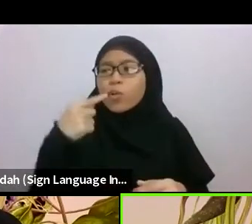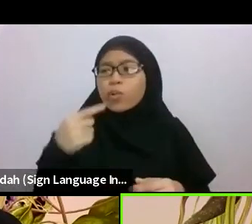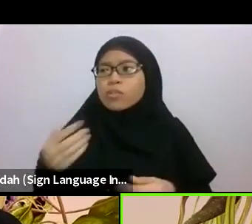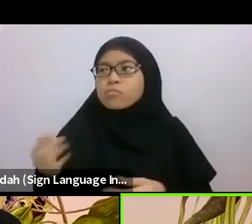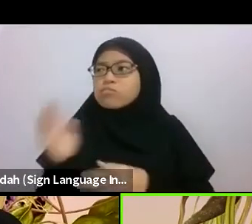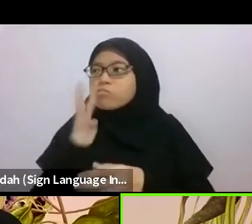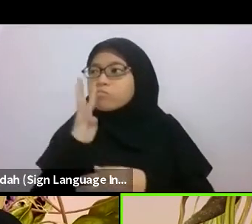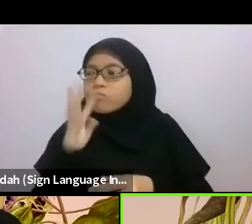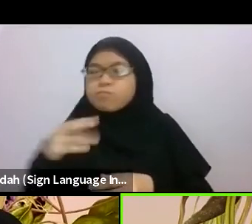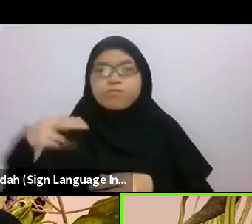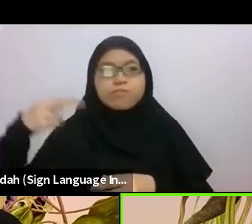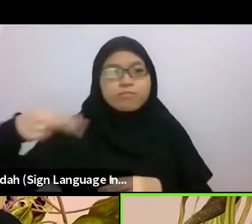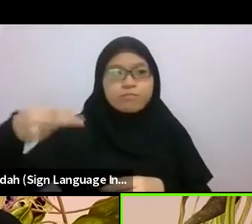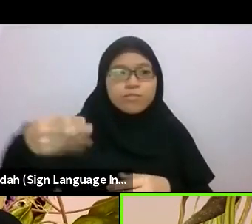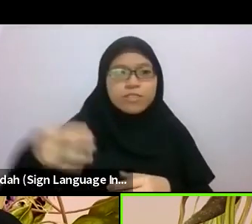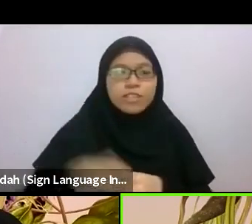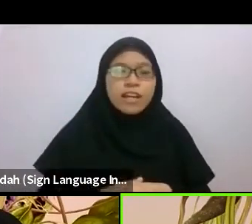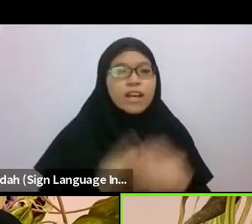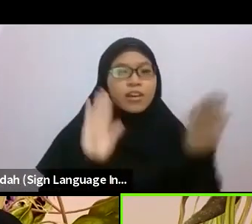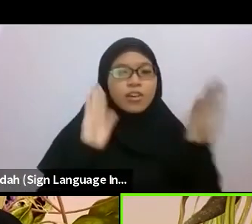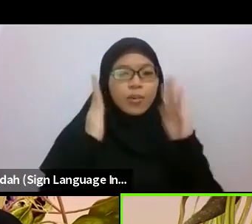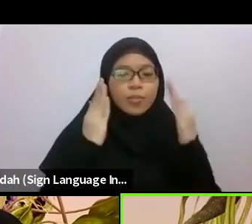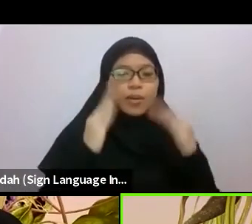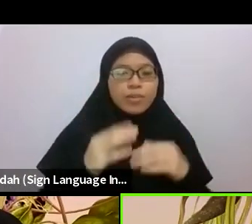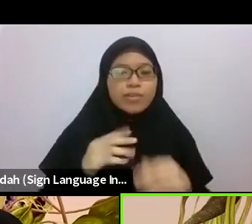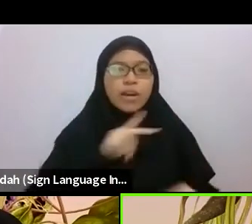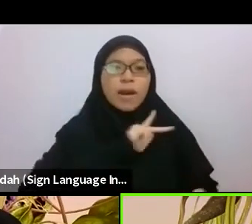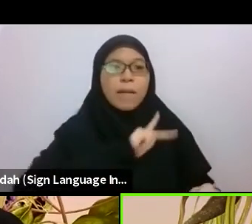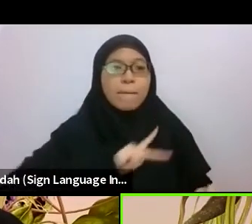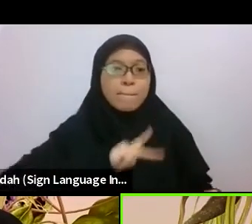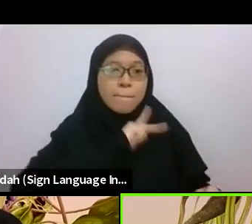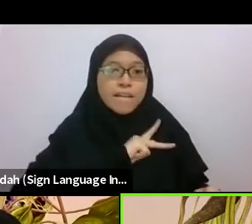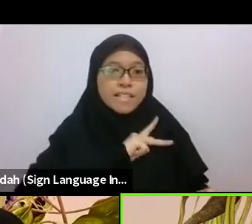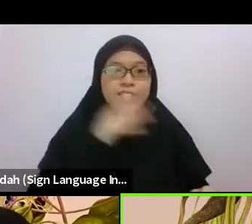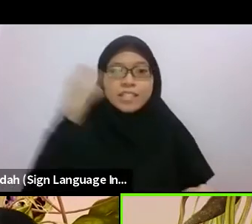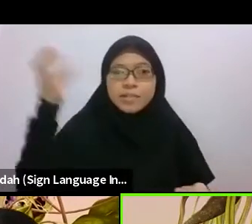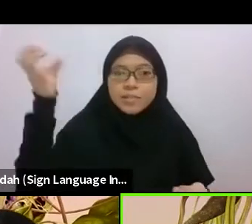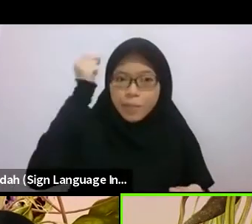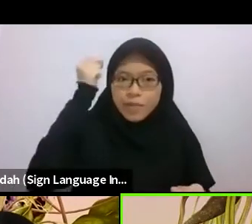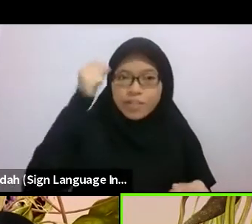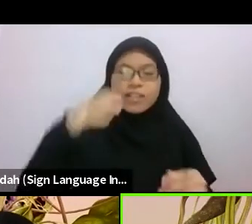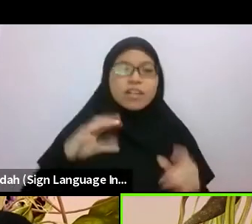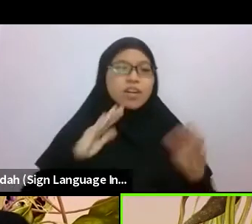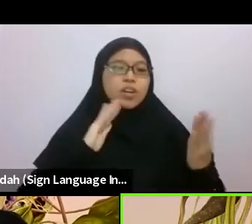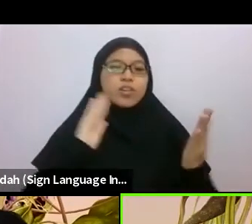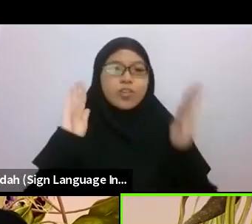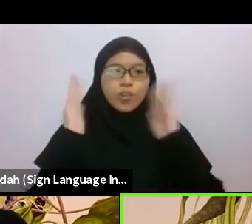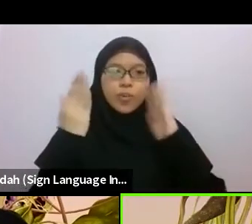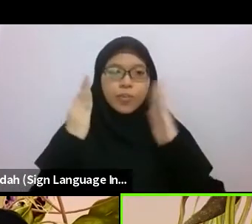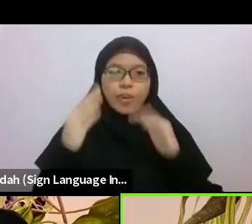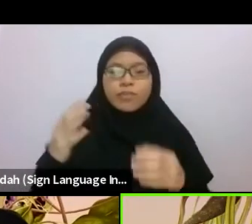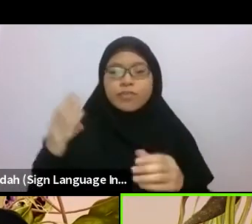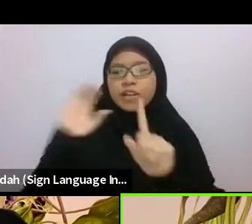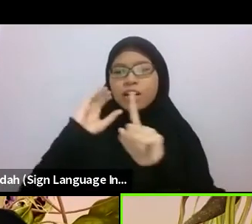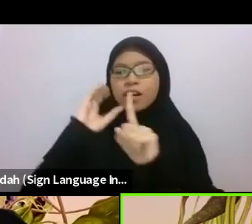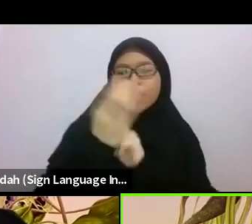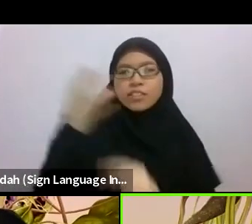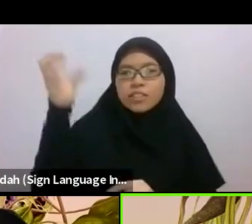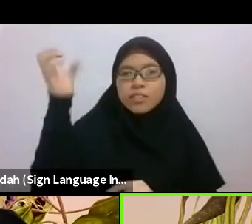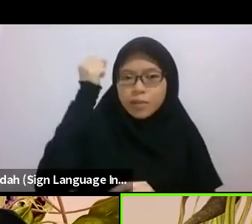There’s also cultural memory; cultural memory actually refers to interconnections between memory, culture and identity.